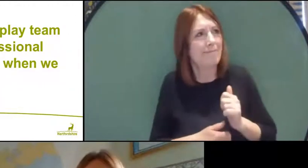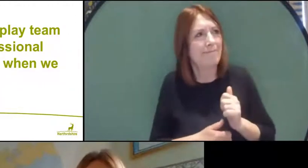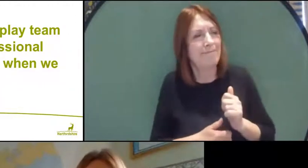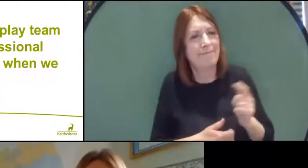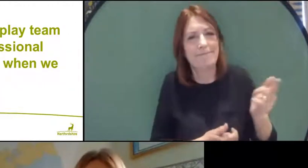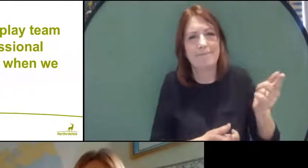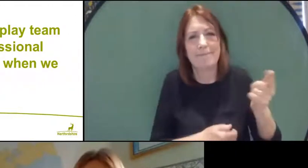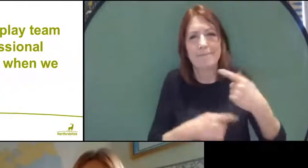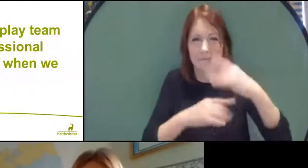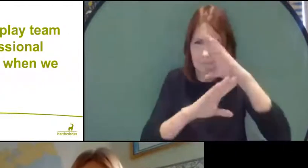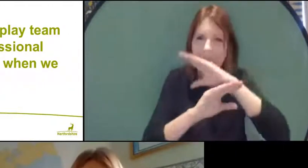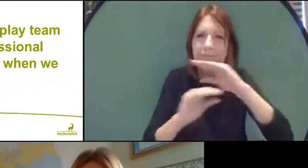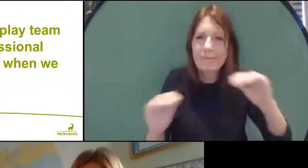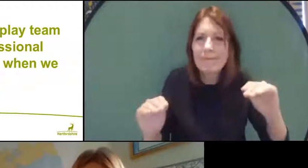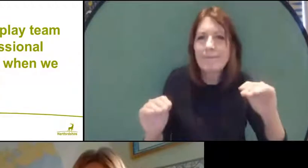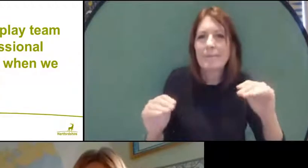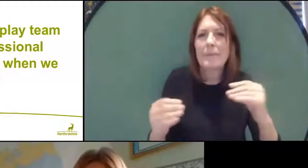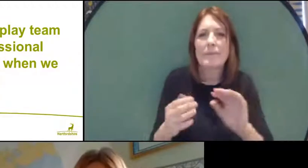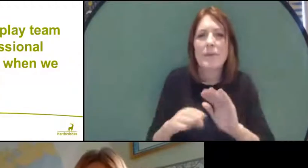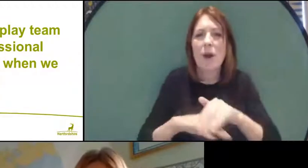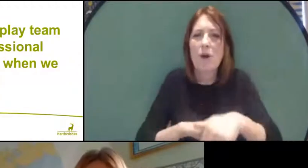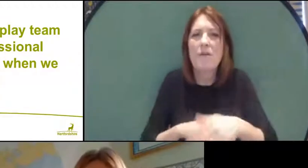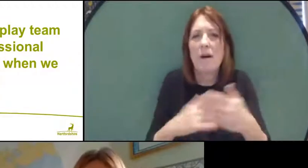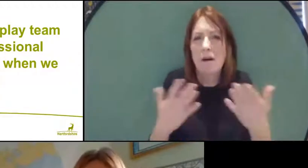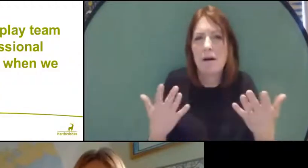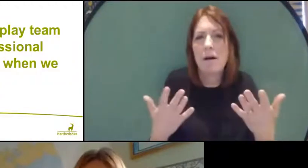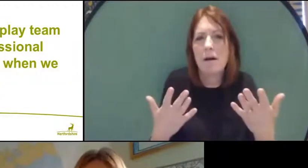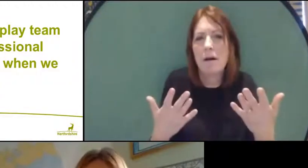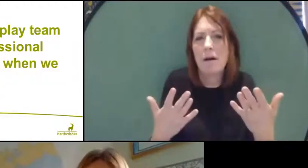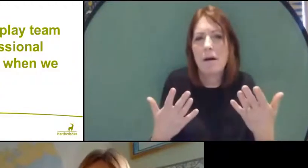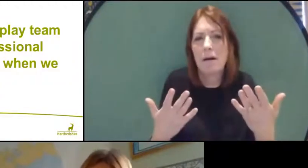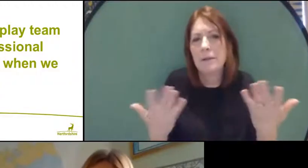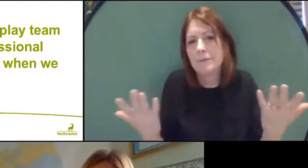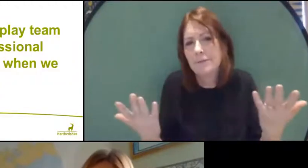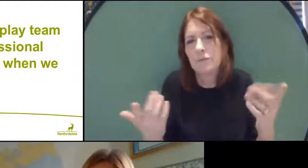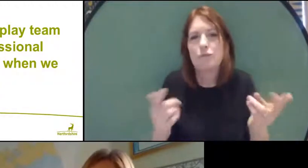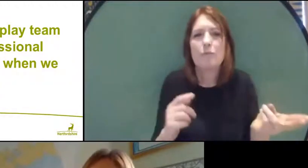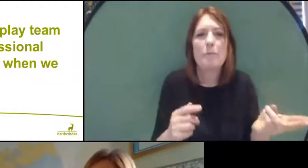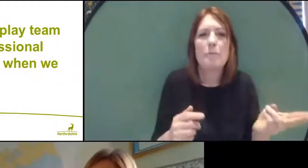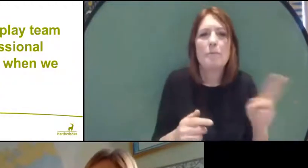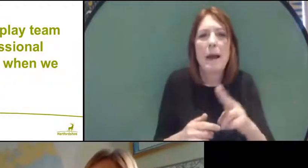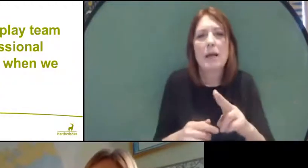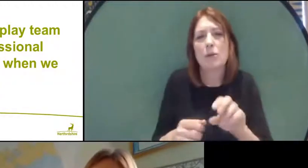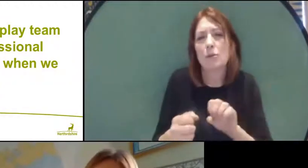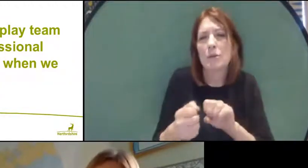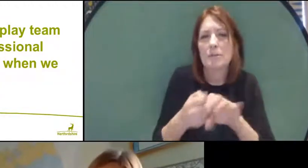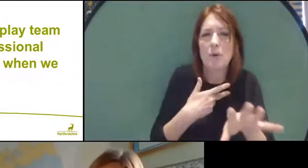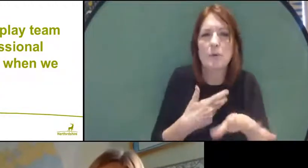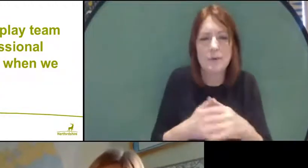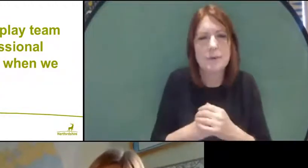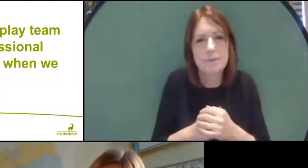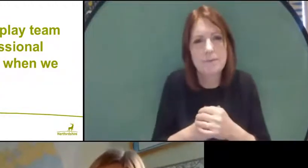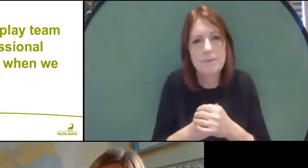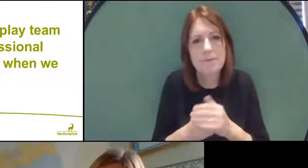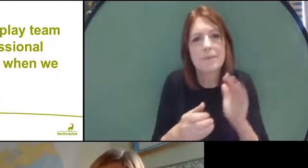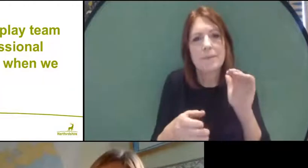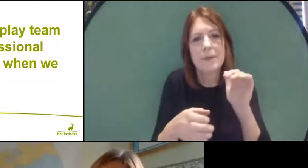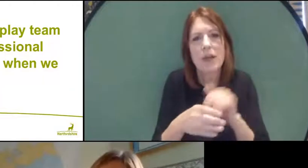announcement in that to be made about the return of grassroots sports, including school sports.